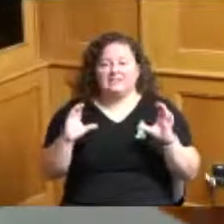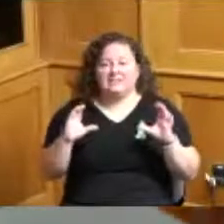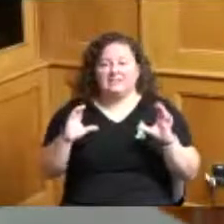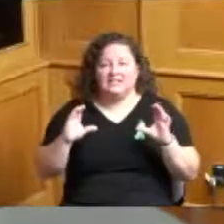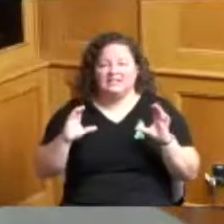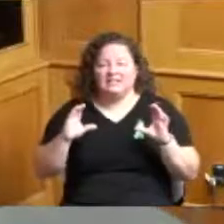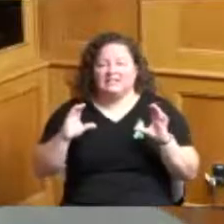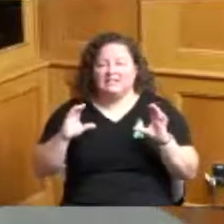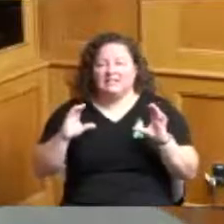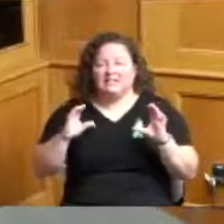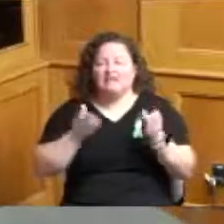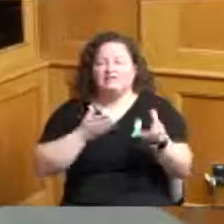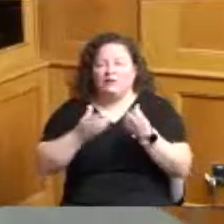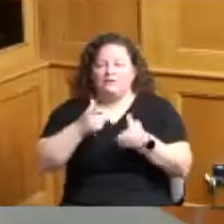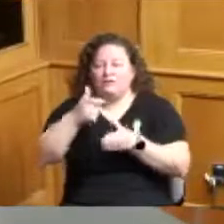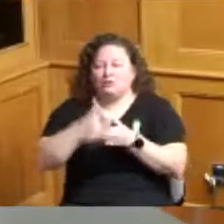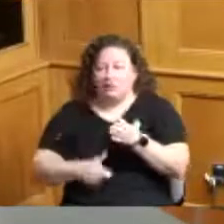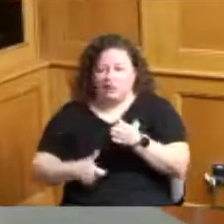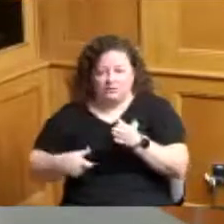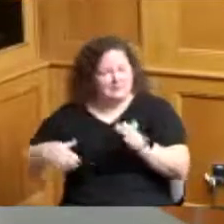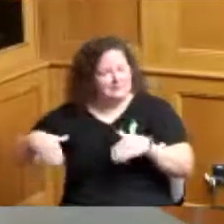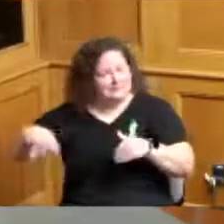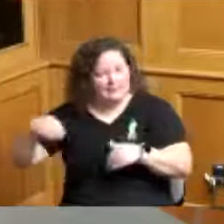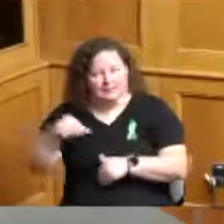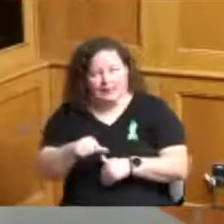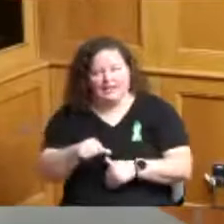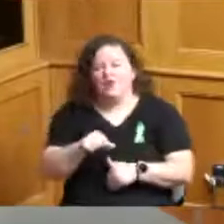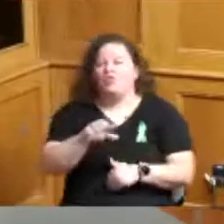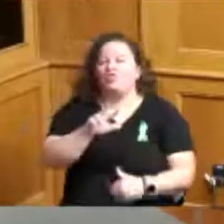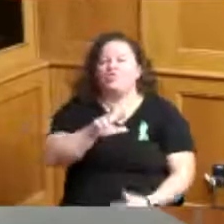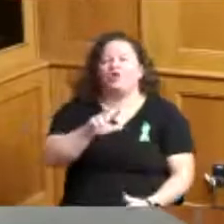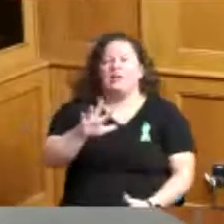for the property located at 35 west 5th street or crew tower